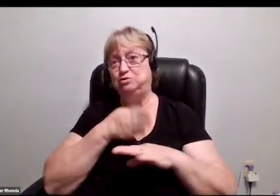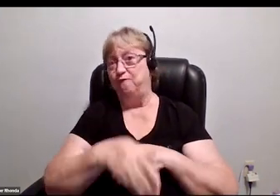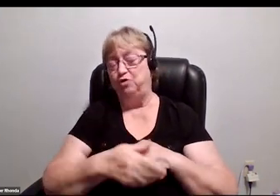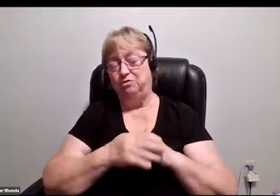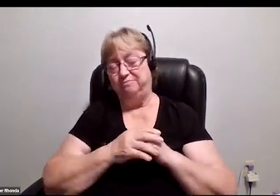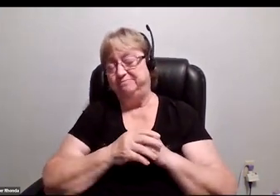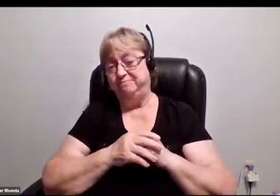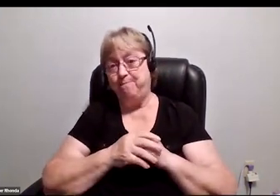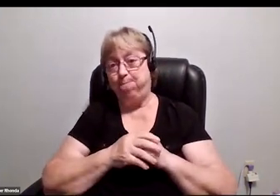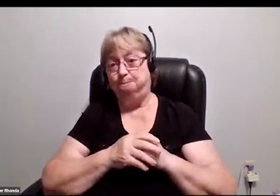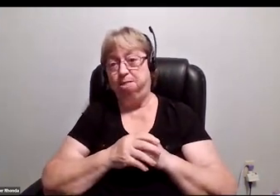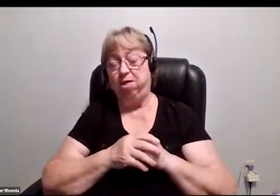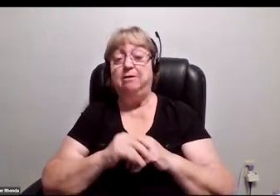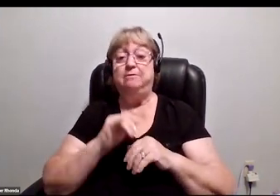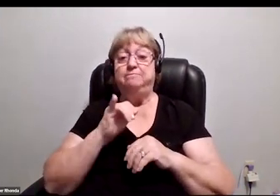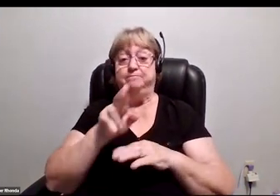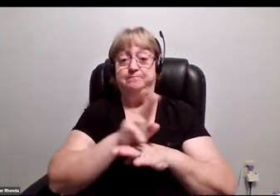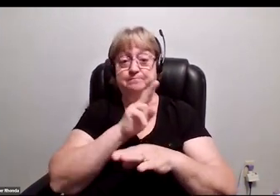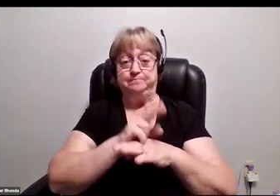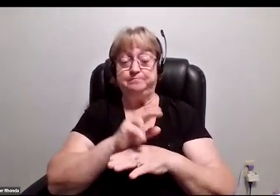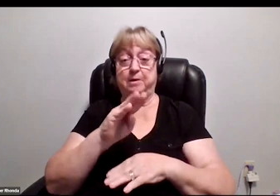Now, if you are an Apple or a Mac user,